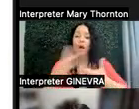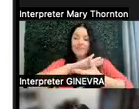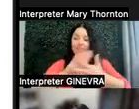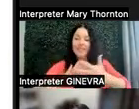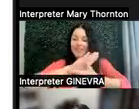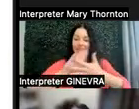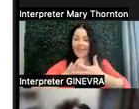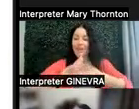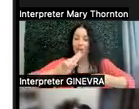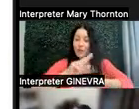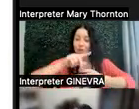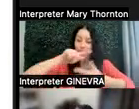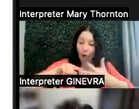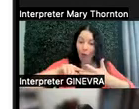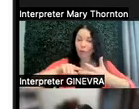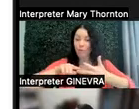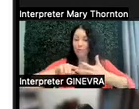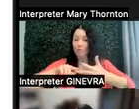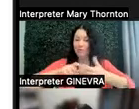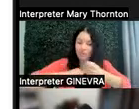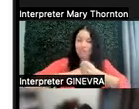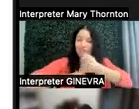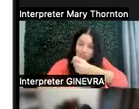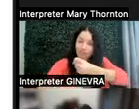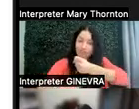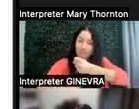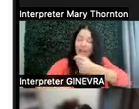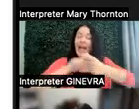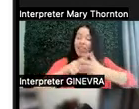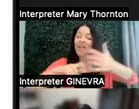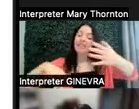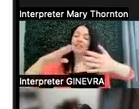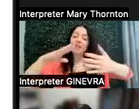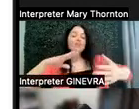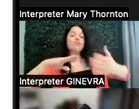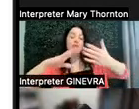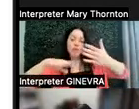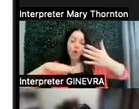And then maybe we will also bring in some of these areas where we want to learn more skills.